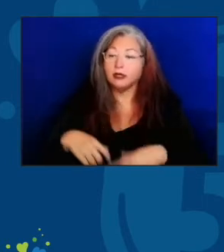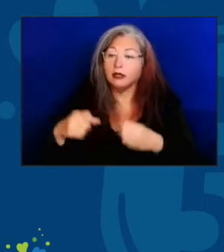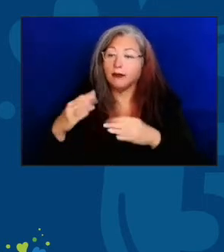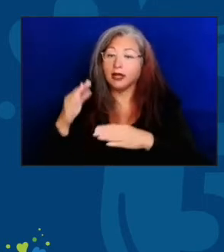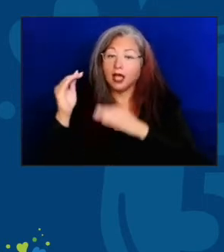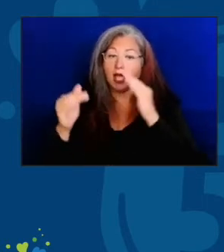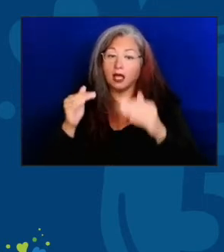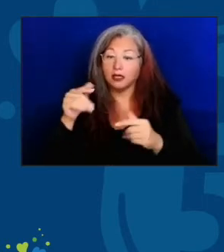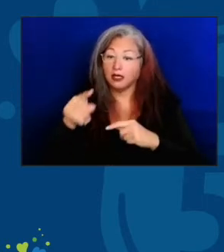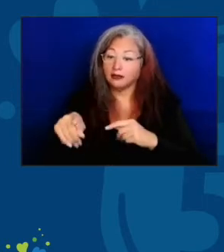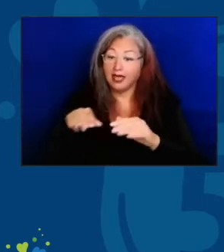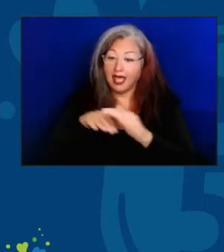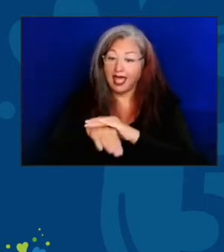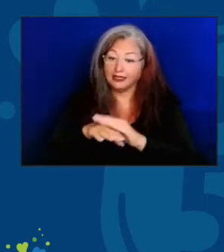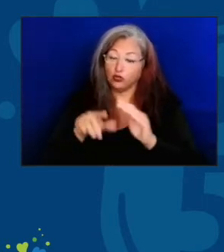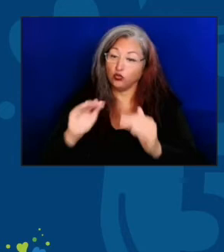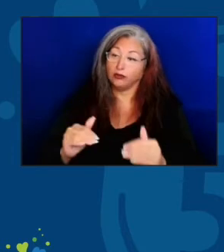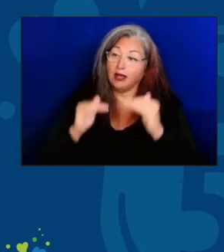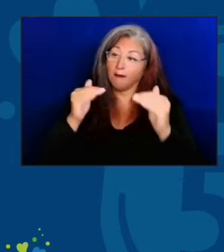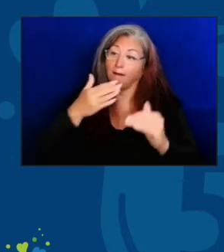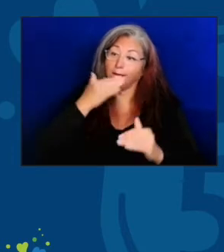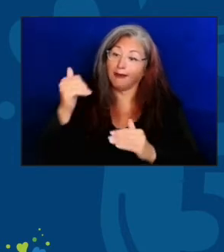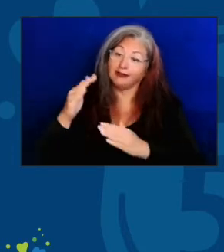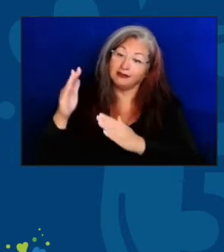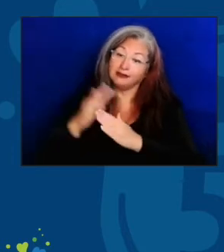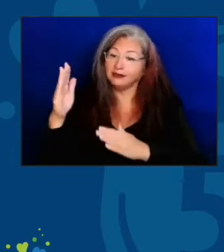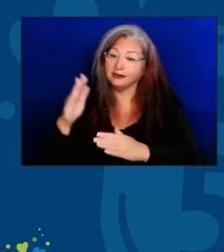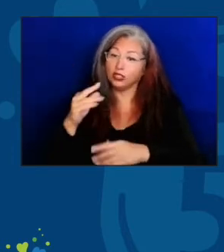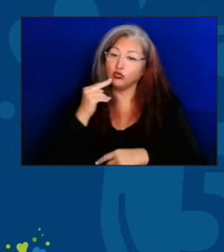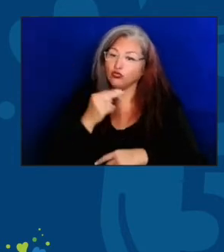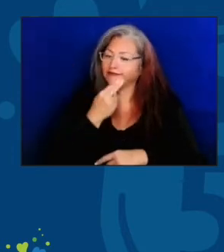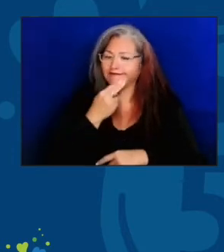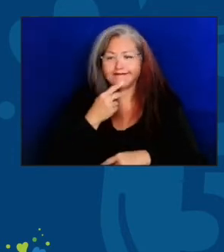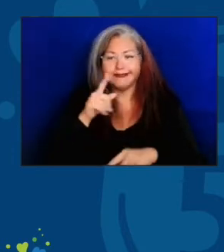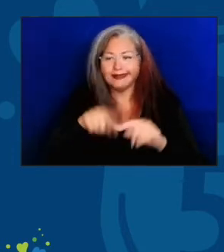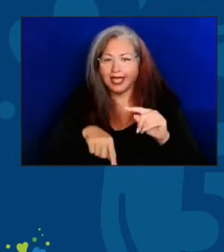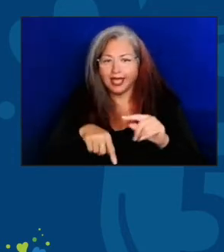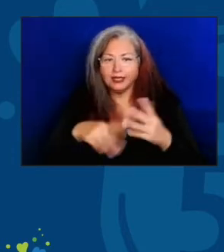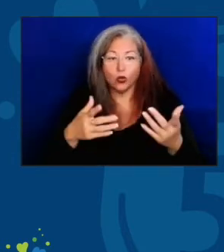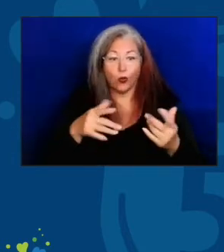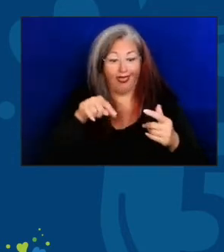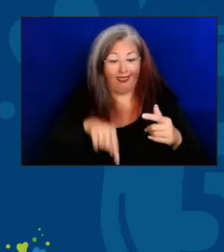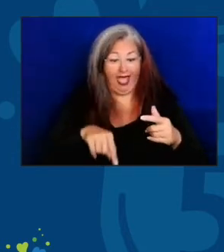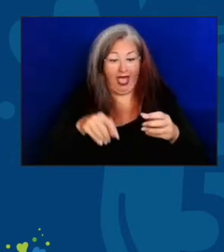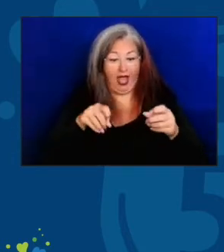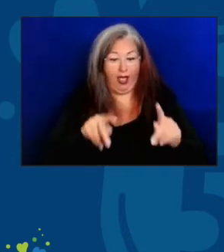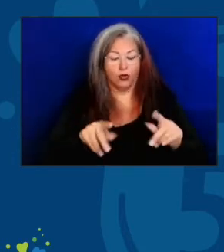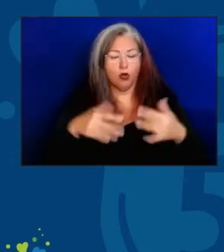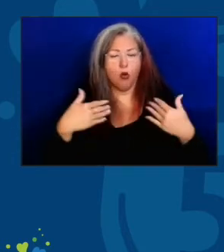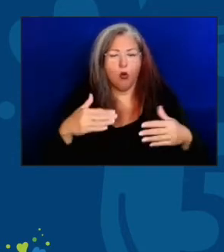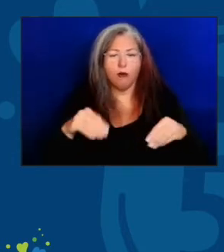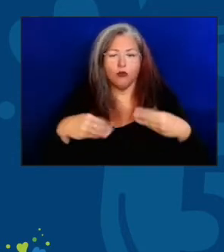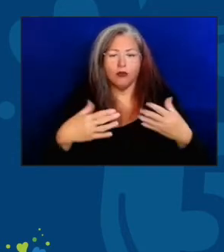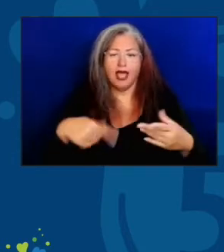to the highest quality nutrition for any number of reasons. So, this provides an opportunity to give them that access